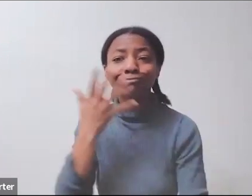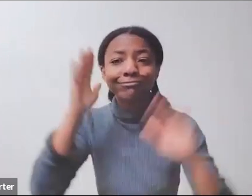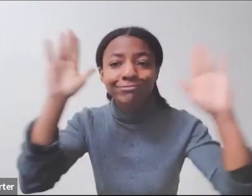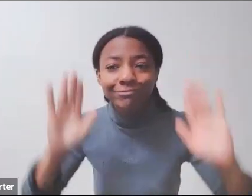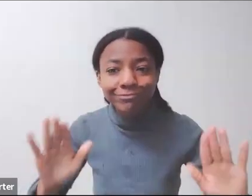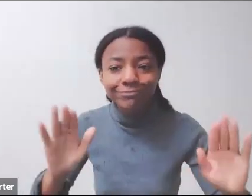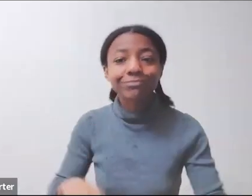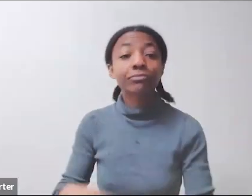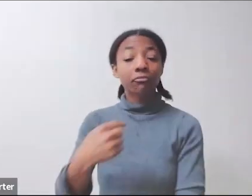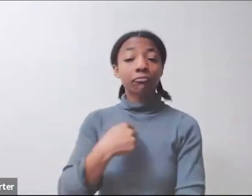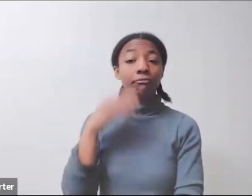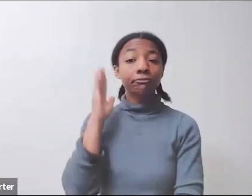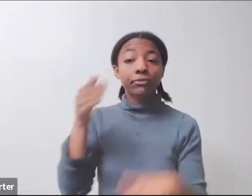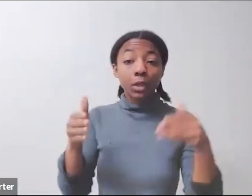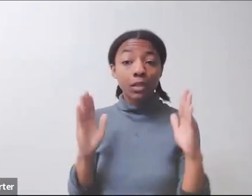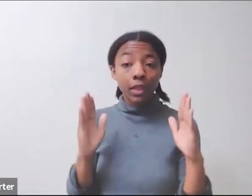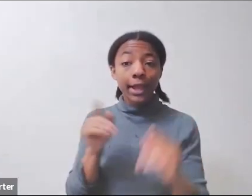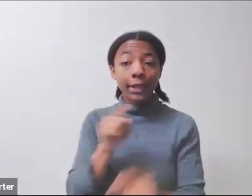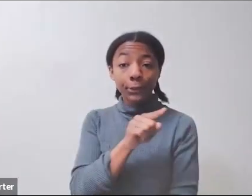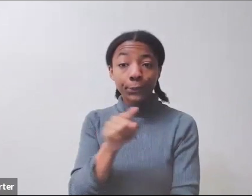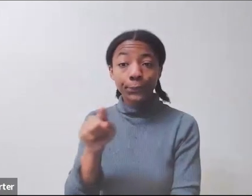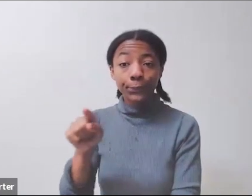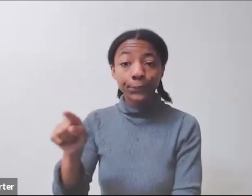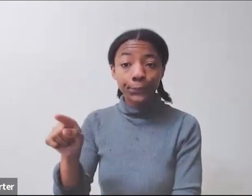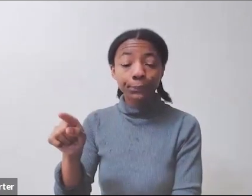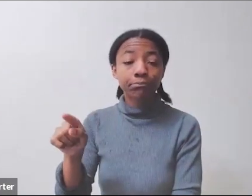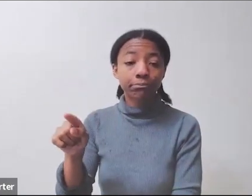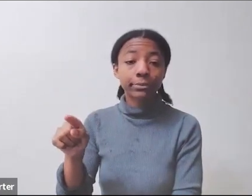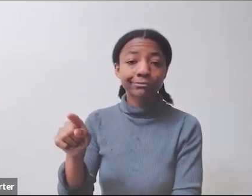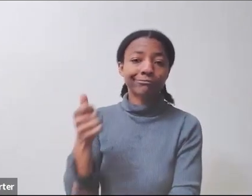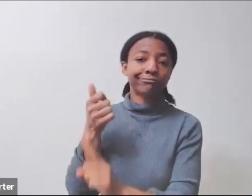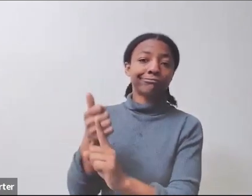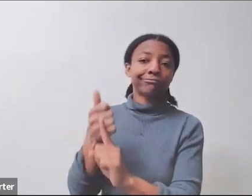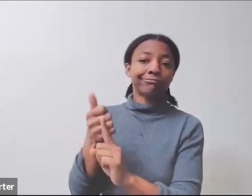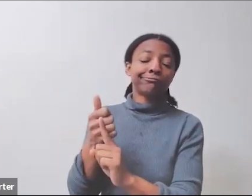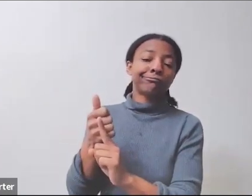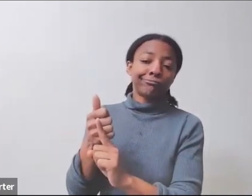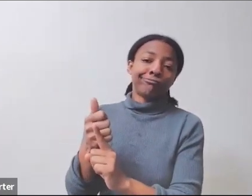You can just go ahead and learn more about USAID and all the things that Global Health does.